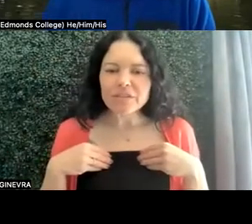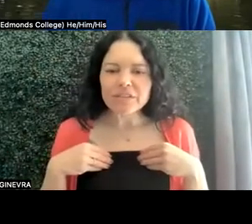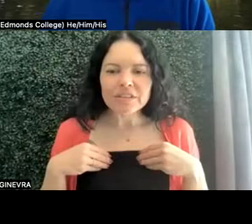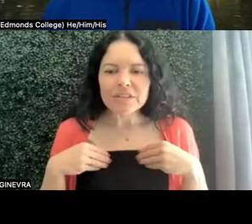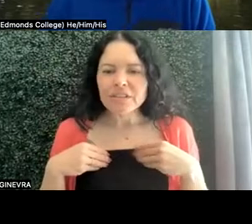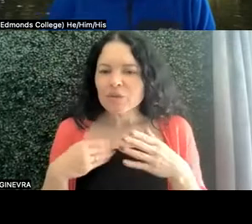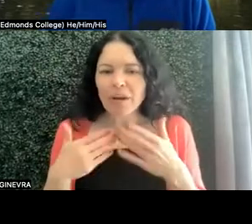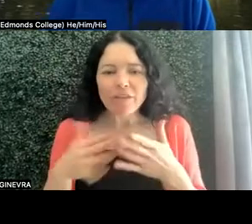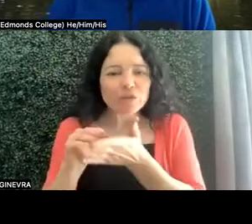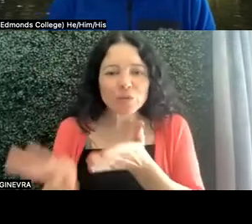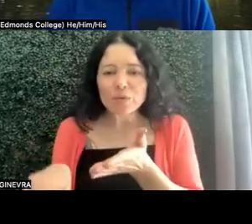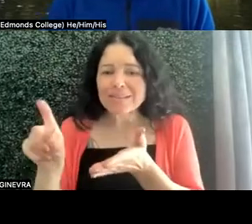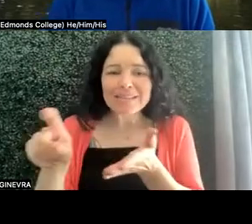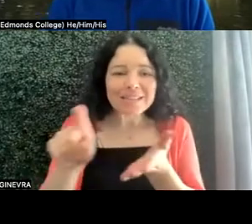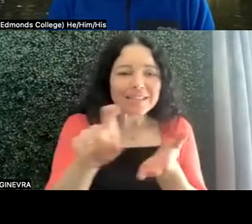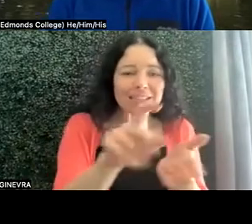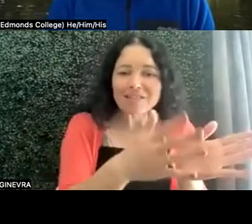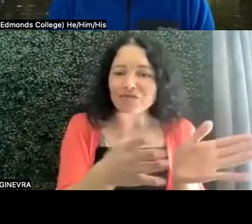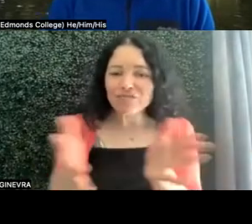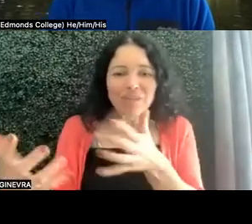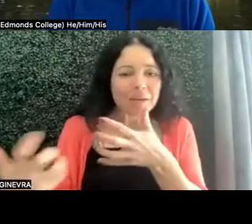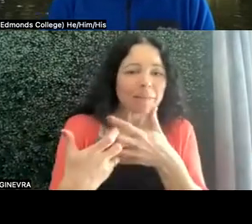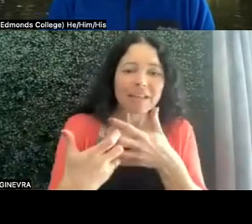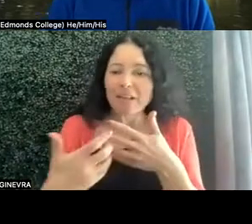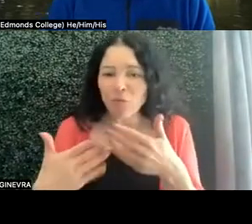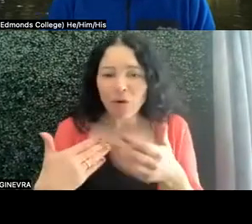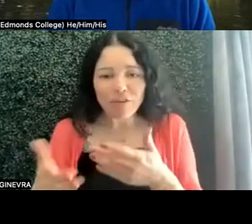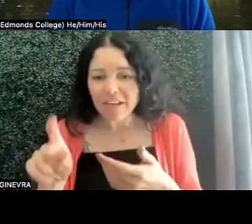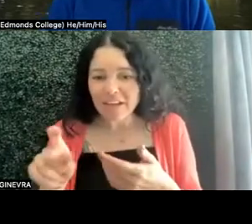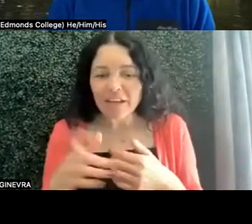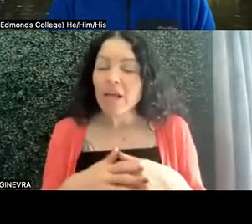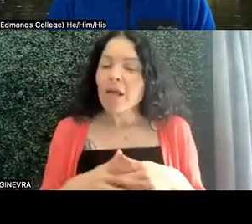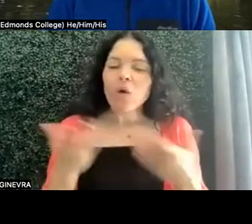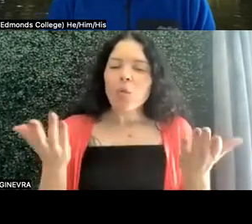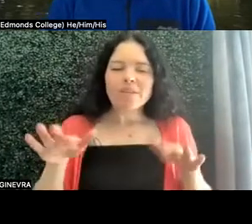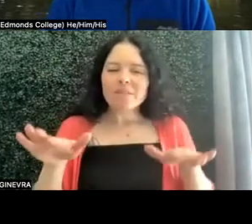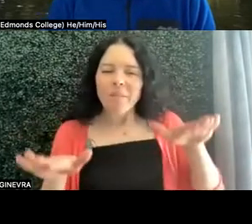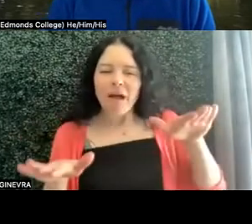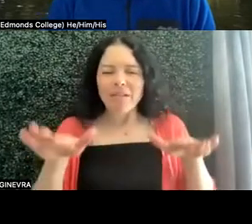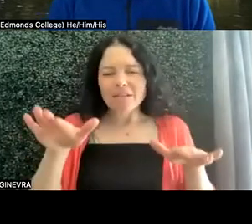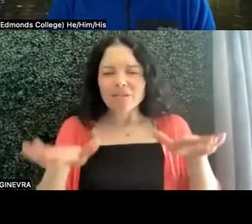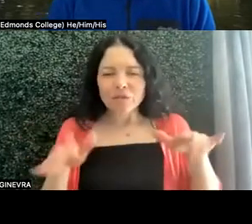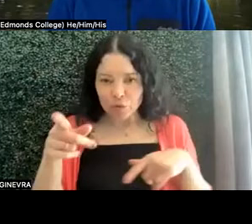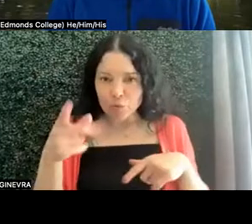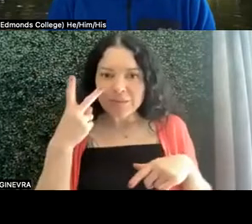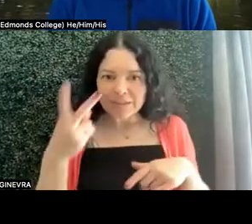students need, and really meeting them wherever they are. What is the balance that y'all see between your office,